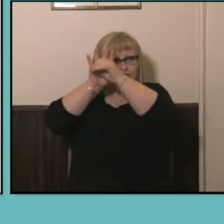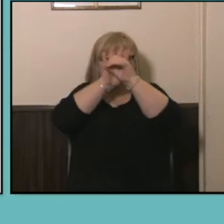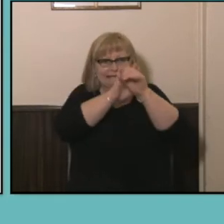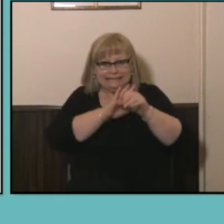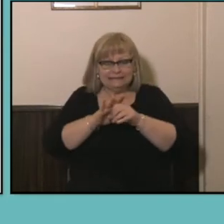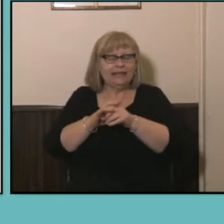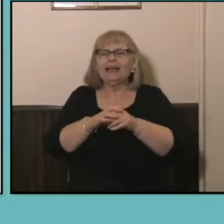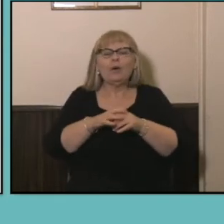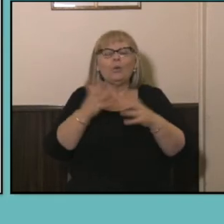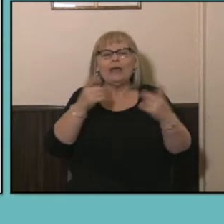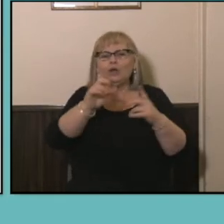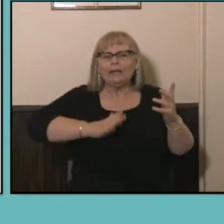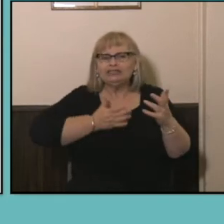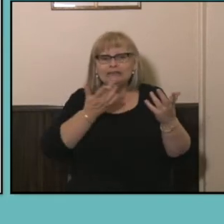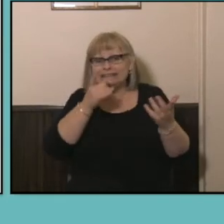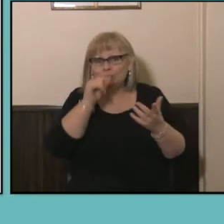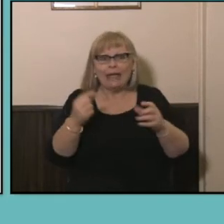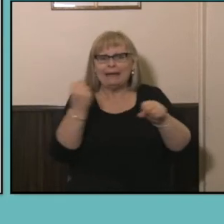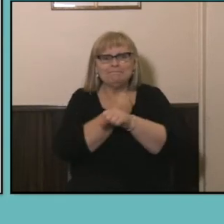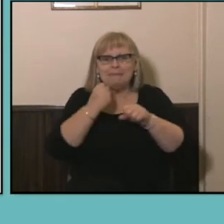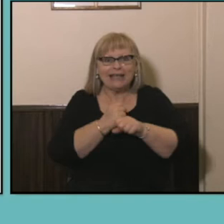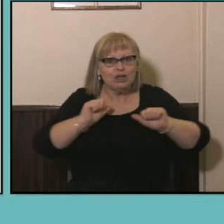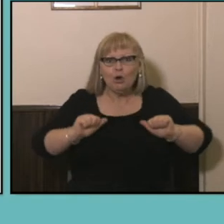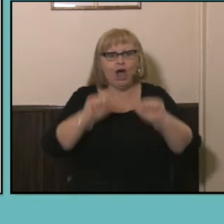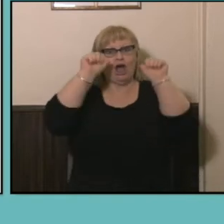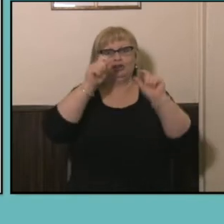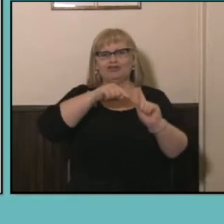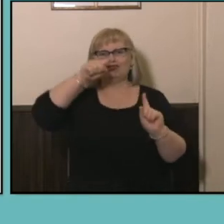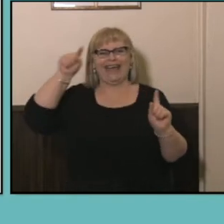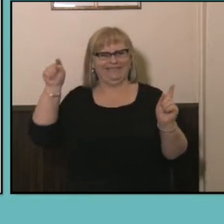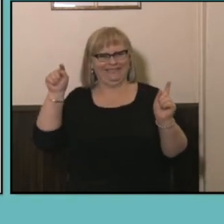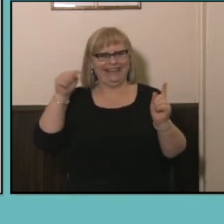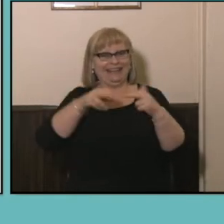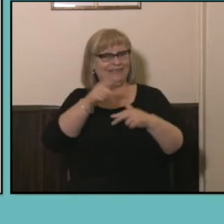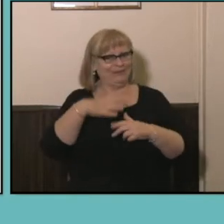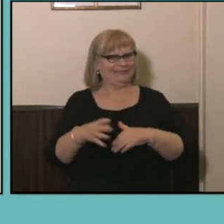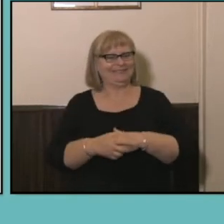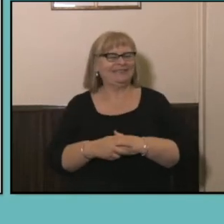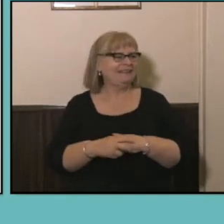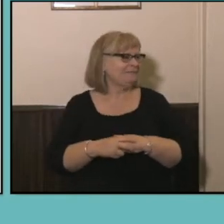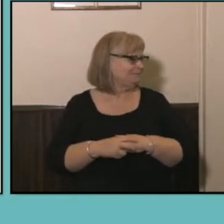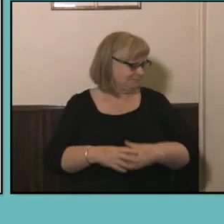you too can create your own cricket graph if you so desire.